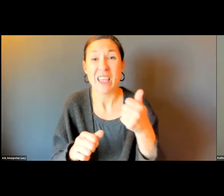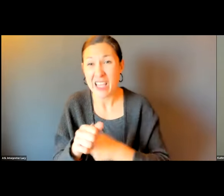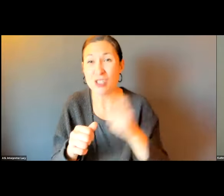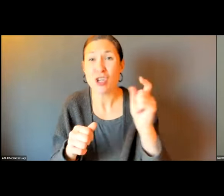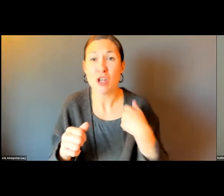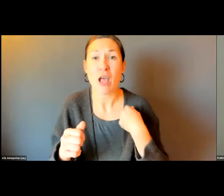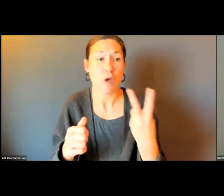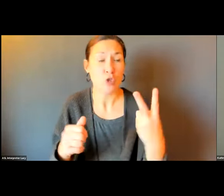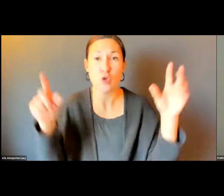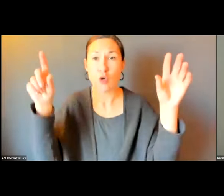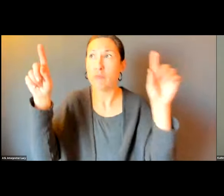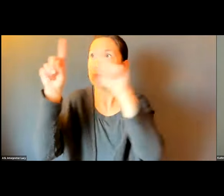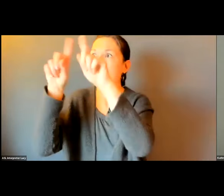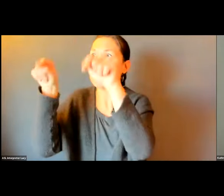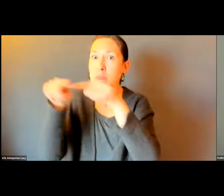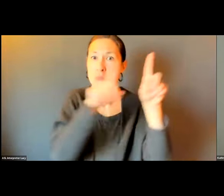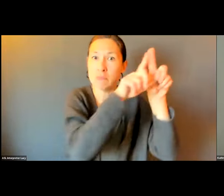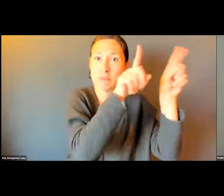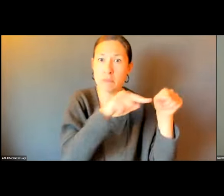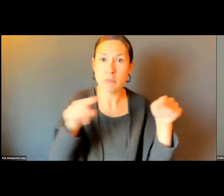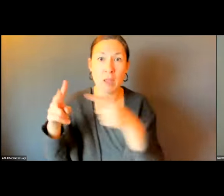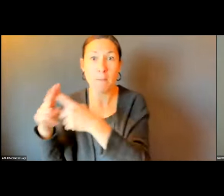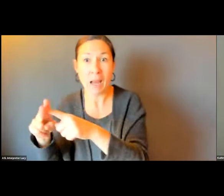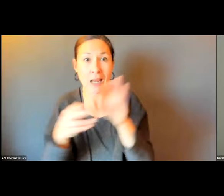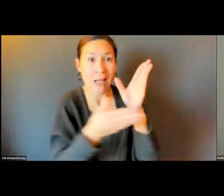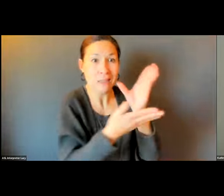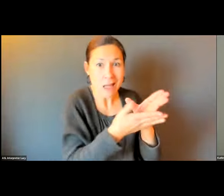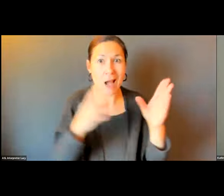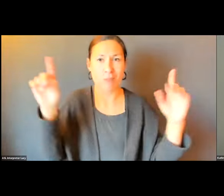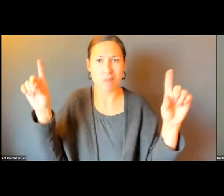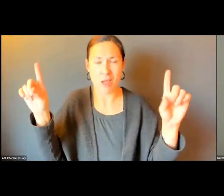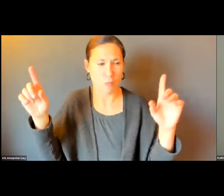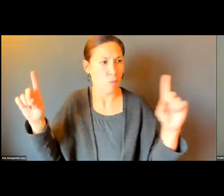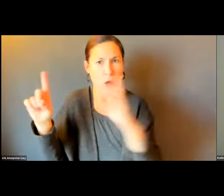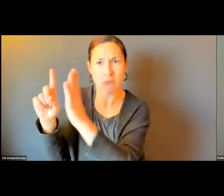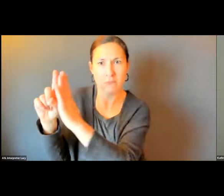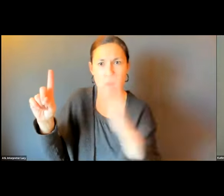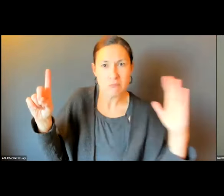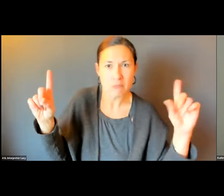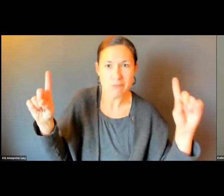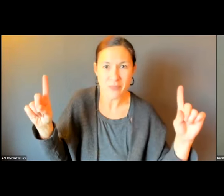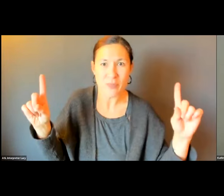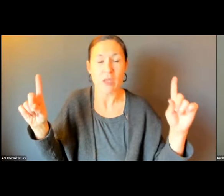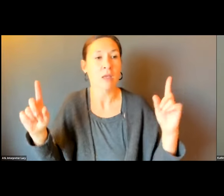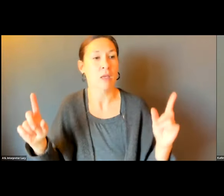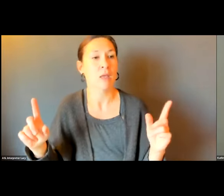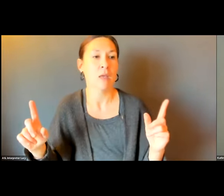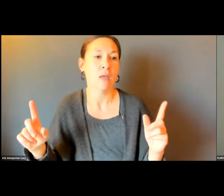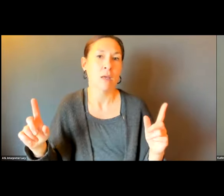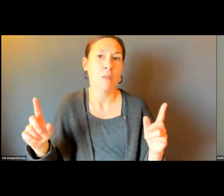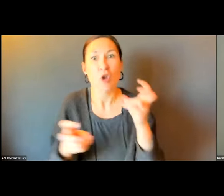IN THE SYSTEM. EACH ONE IDEALLY HAS TWO SIGNS. NOT EVERYONE DOES.